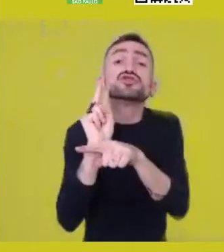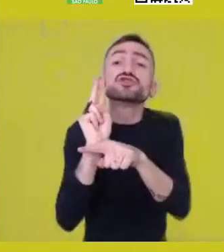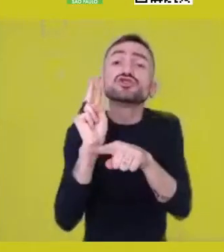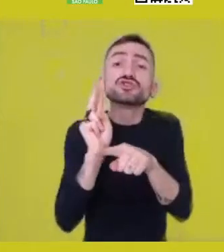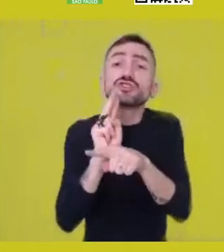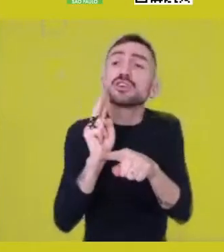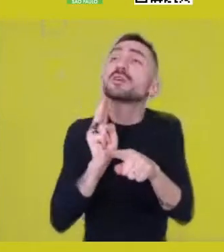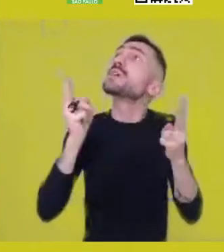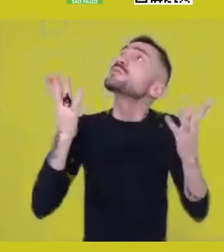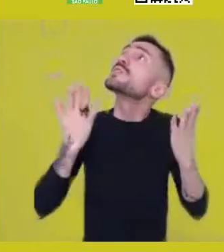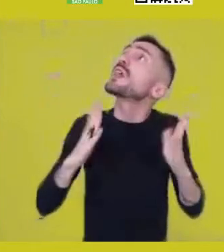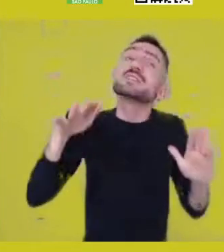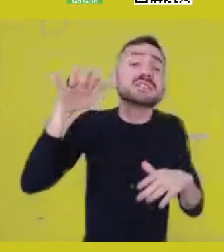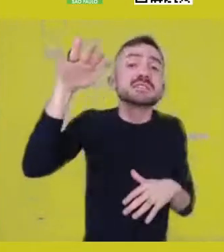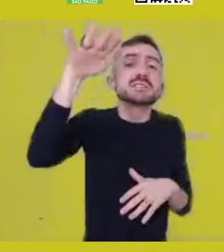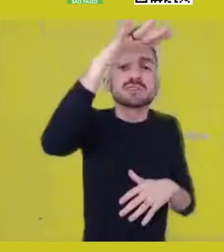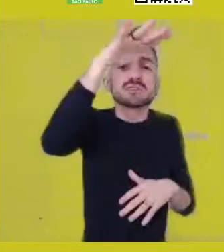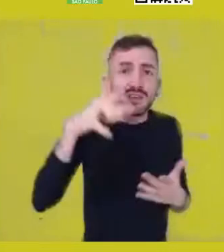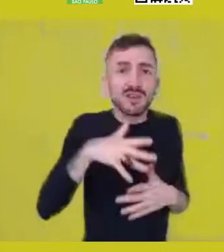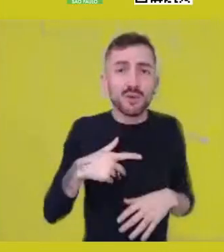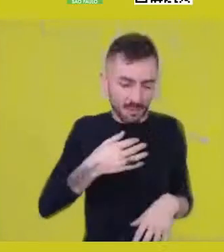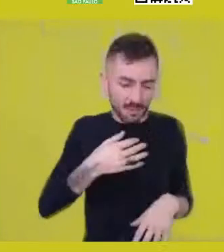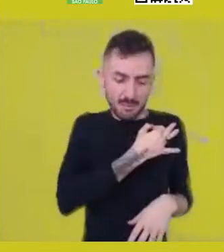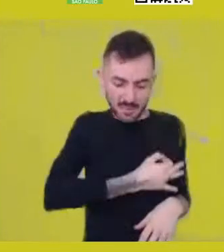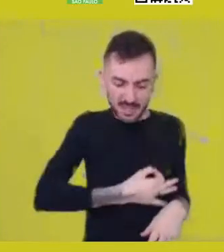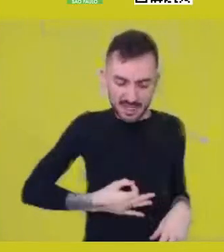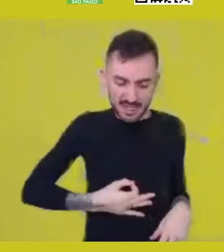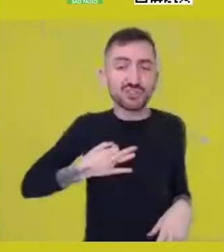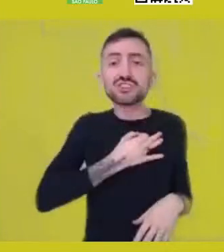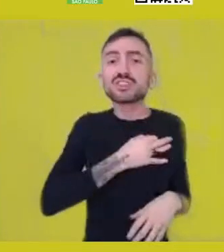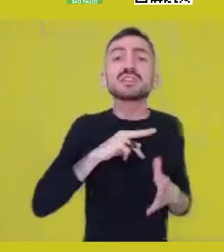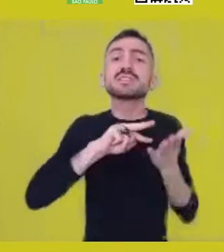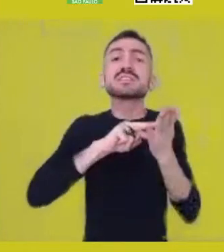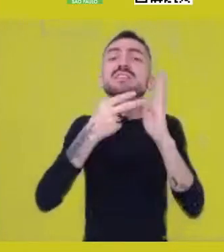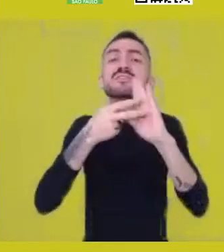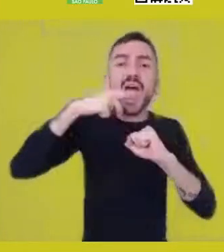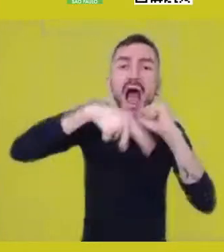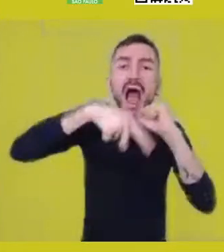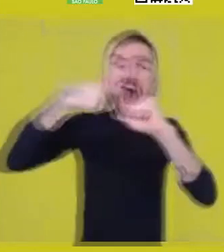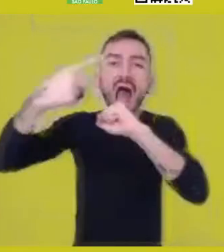All those spots are atoms, everything that exists within this body.